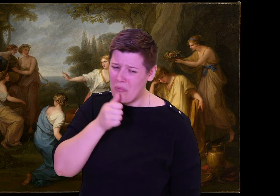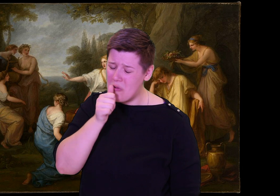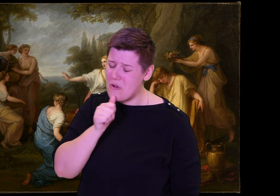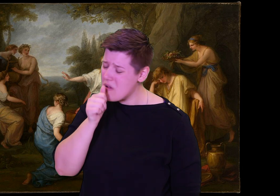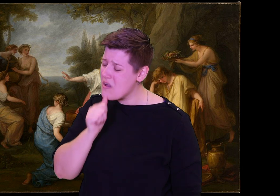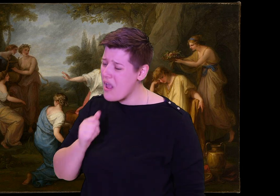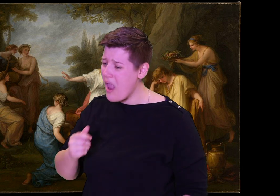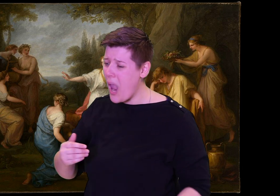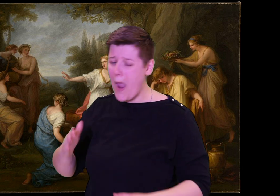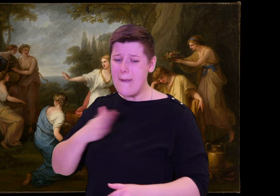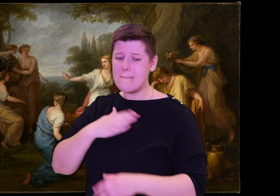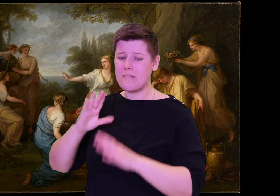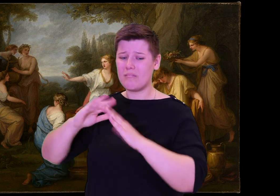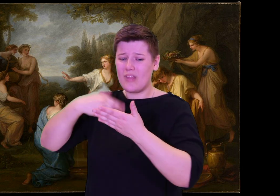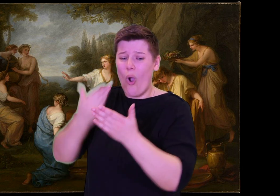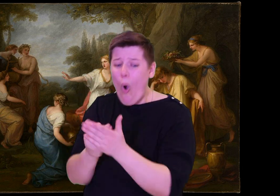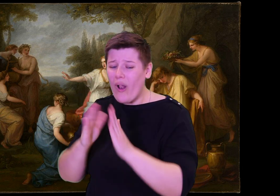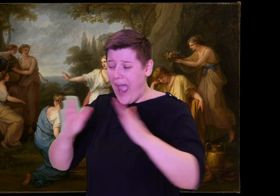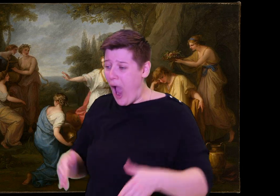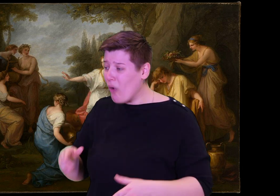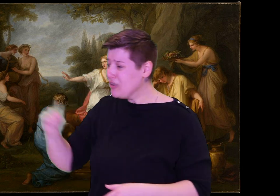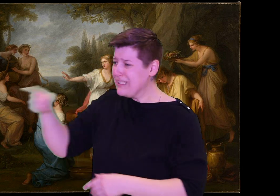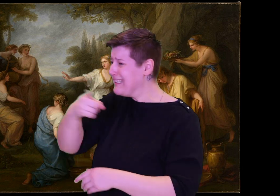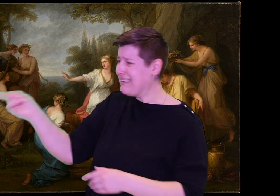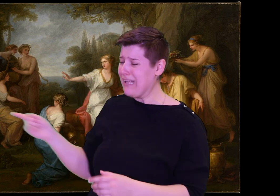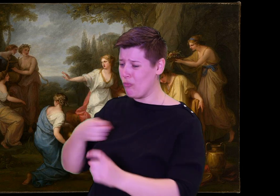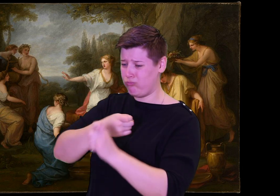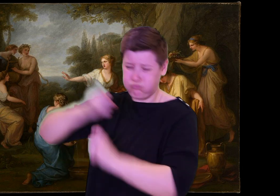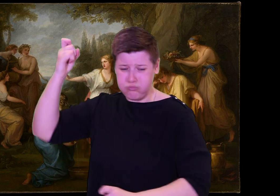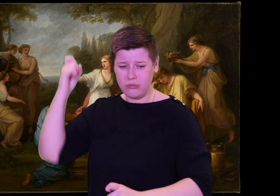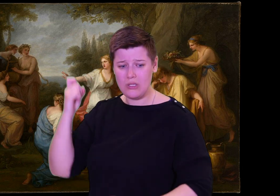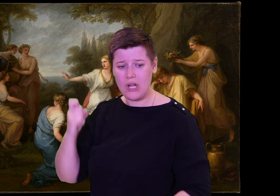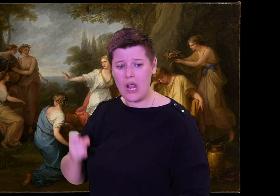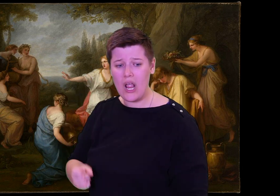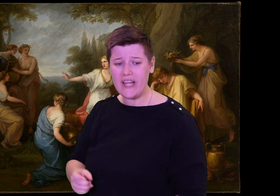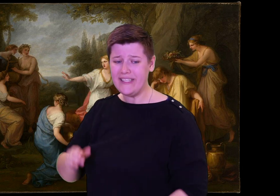and to choose who should be her husband.